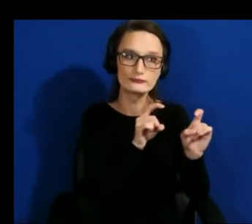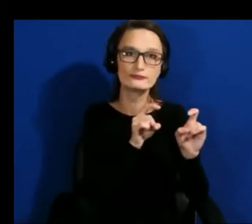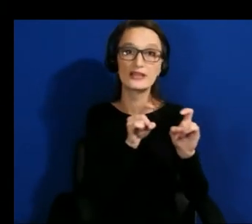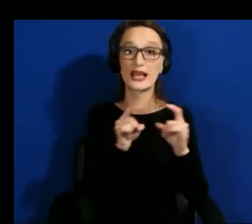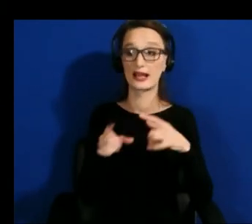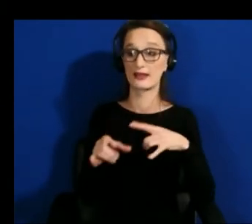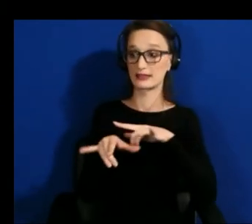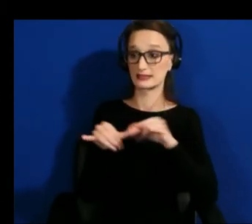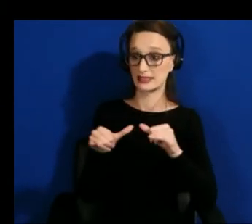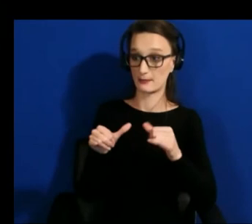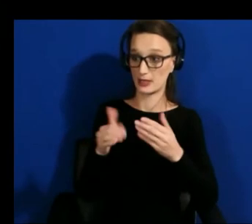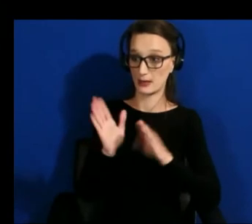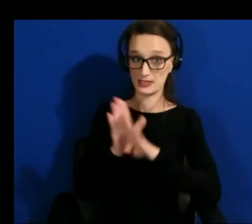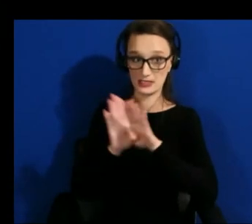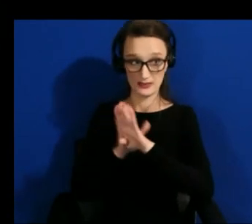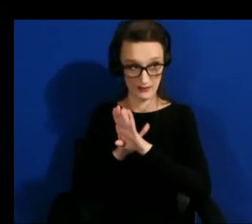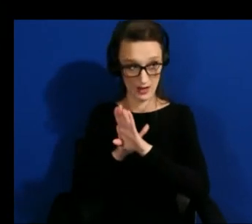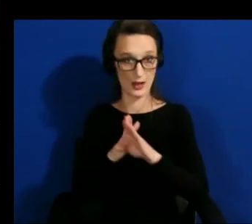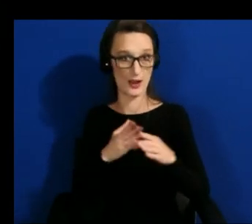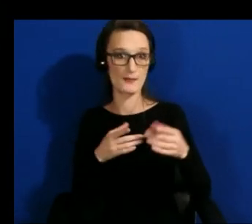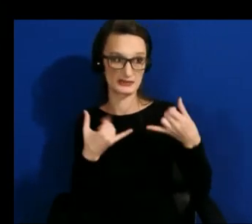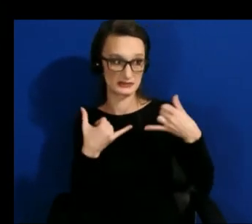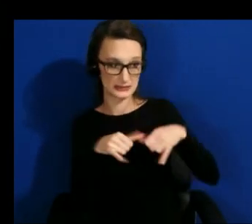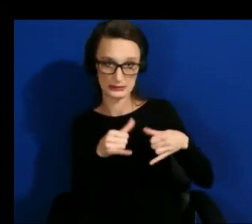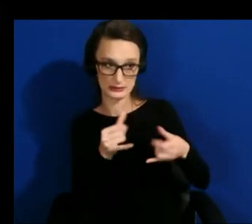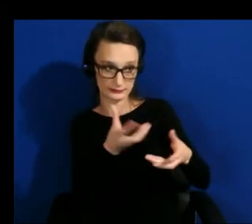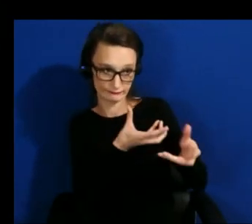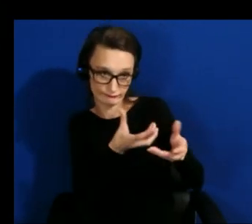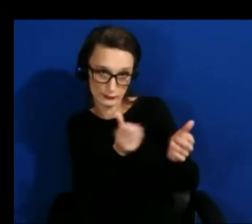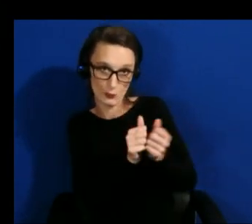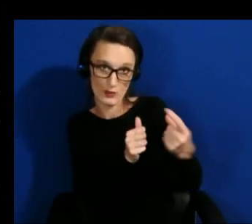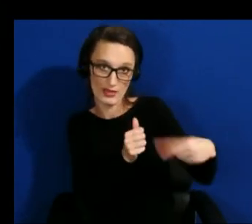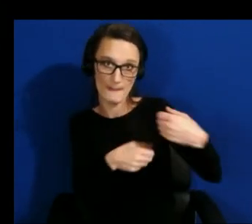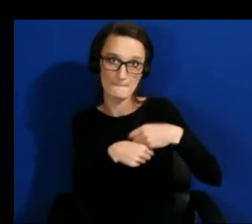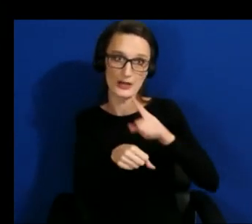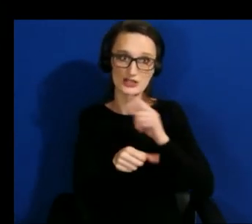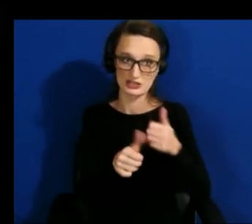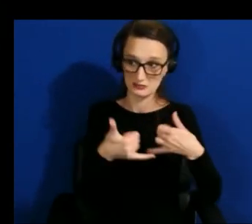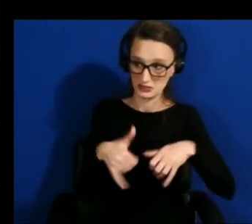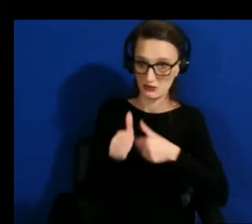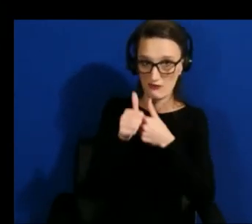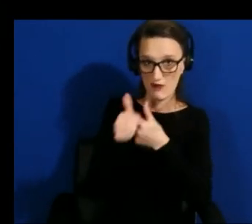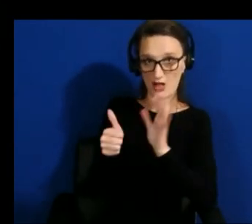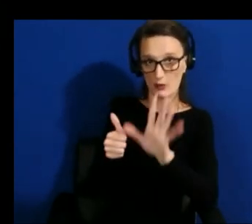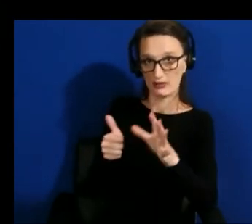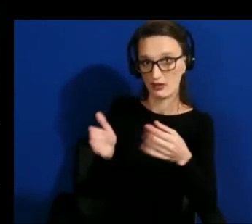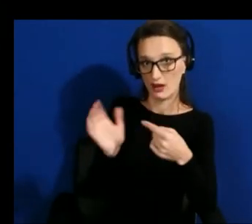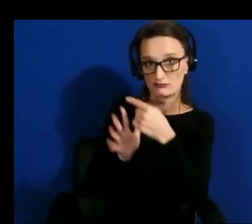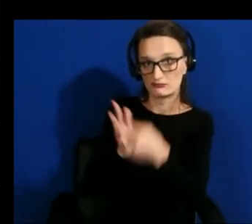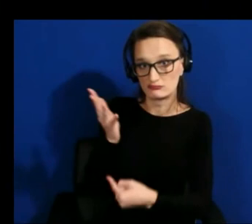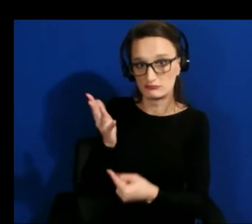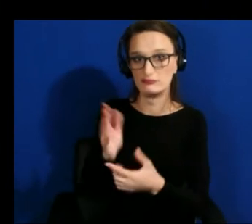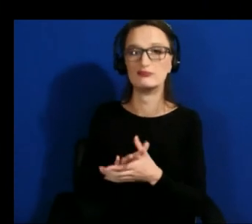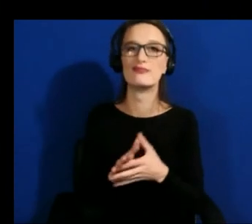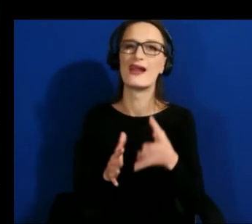by the time i'm officially testing i have some level of confidence in and what i'm doing yeah